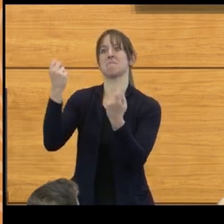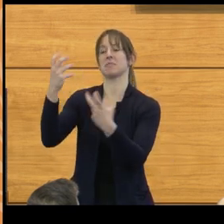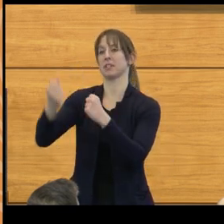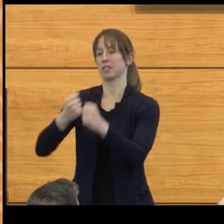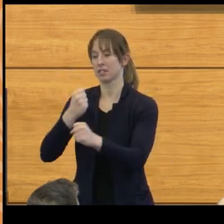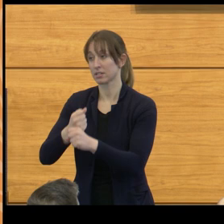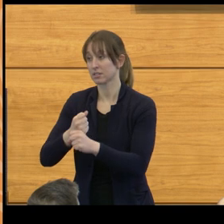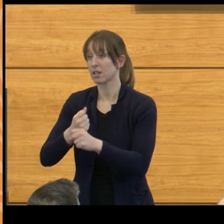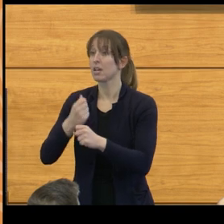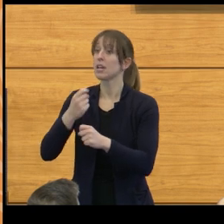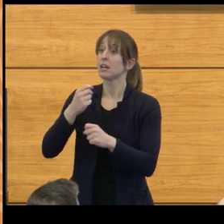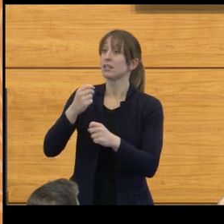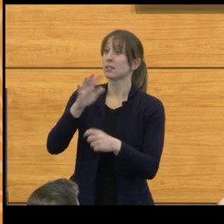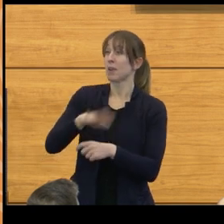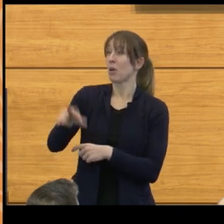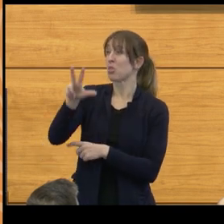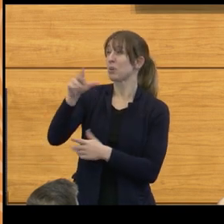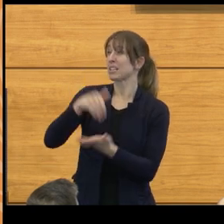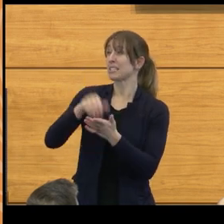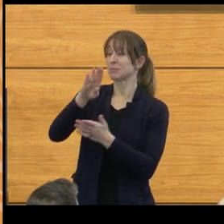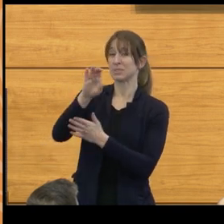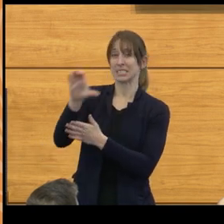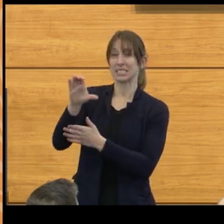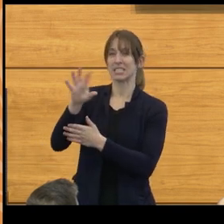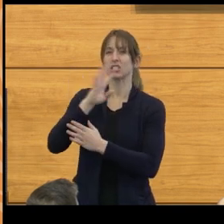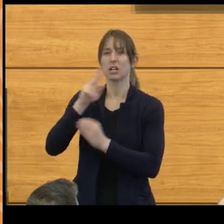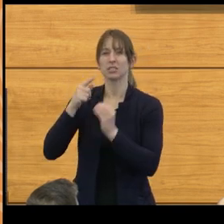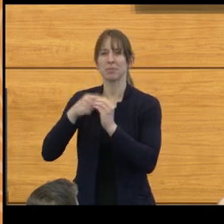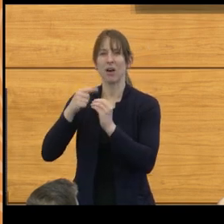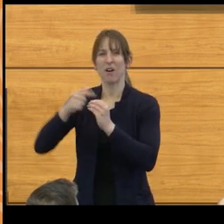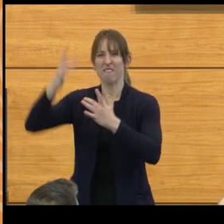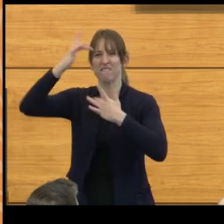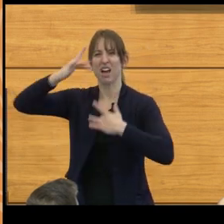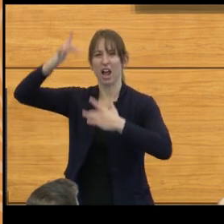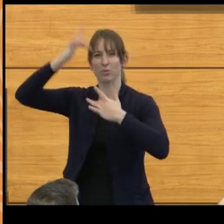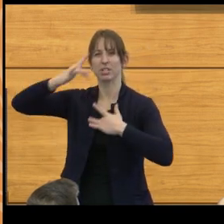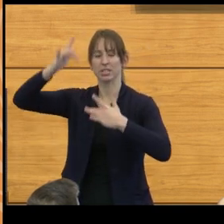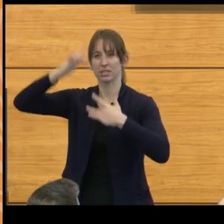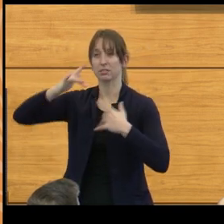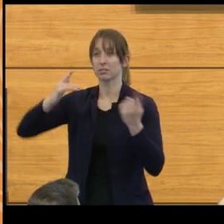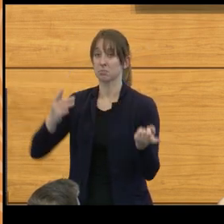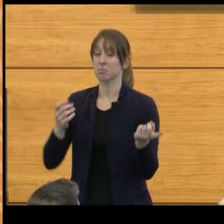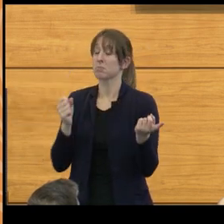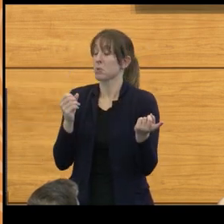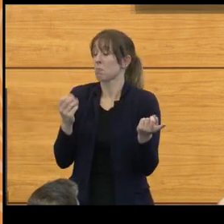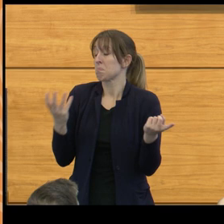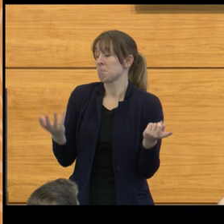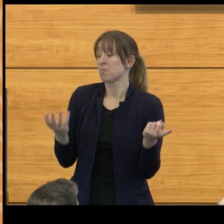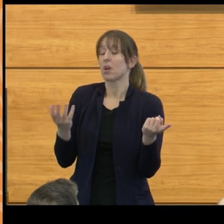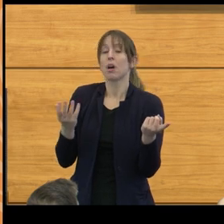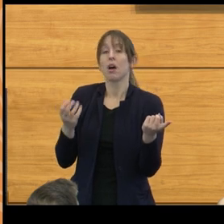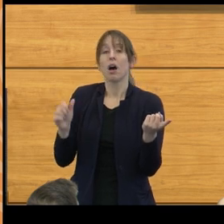going back to 3000 B.C. Archeologic studies were shown, that there are various